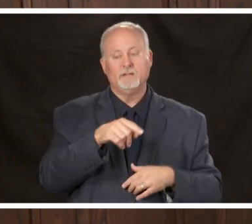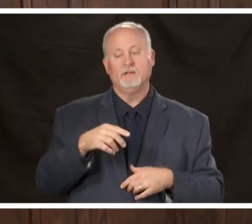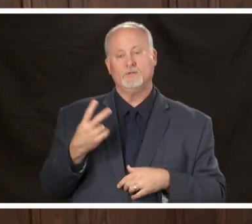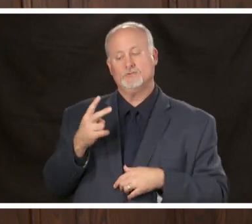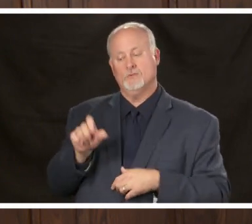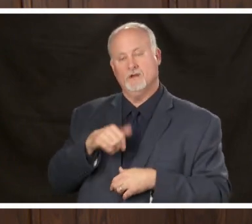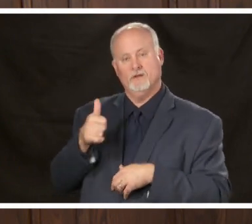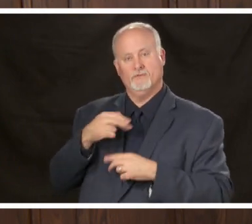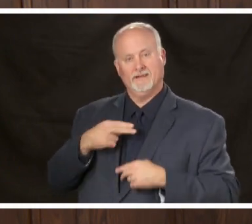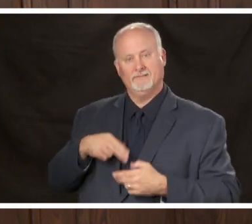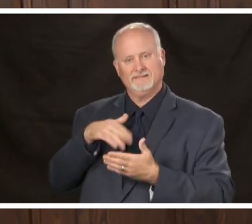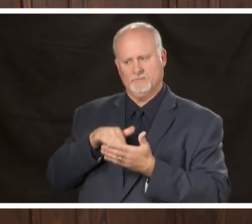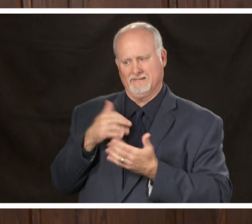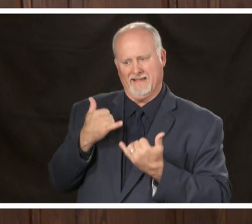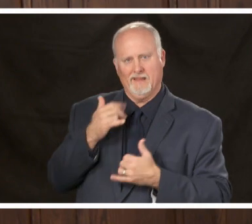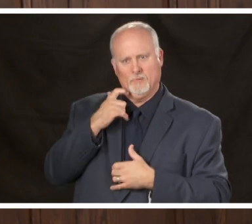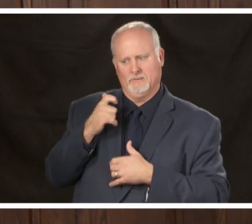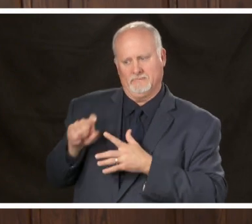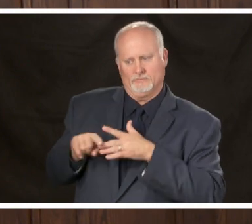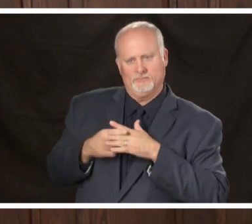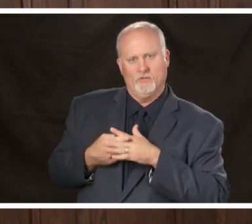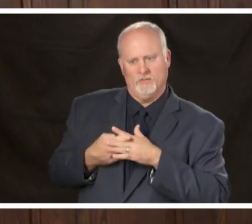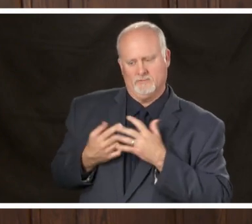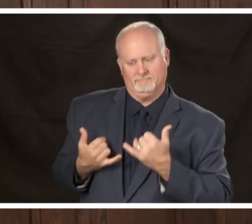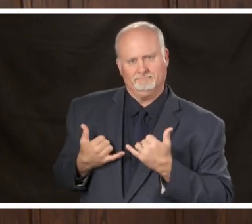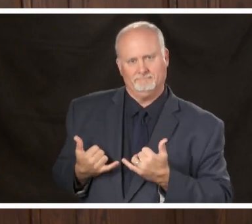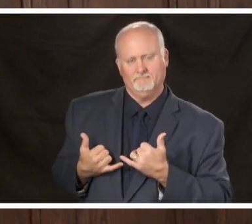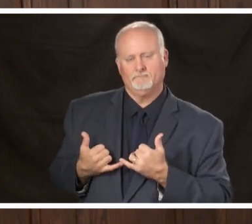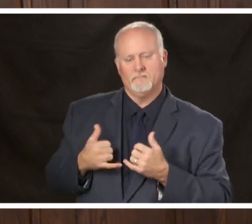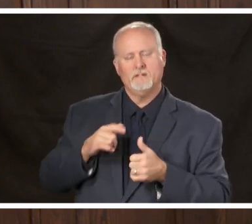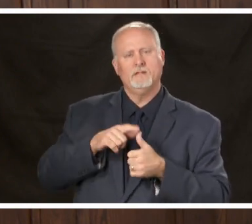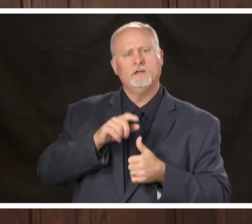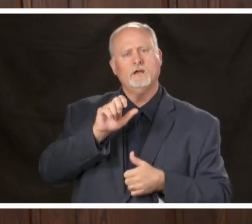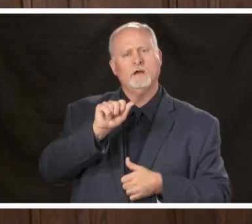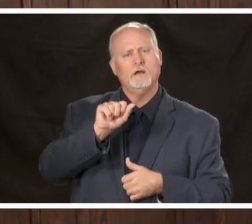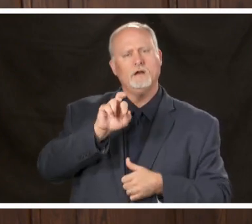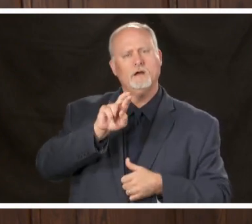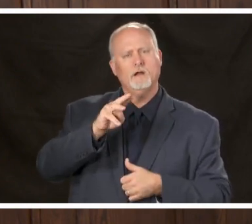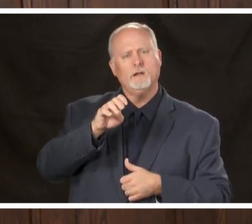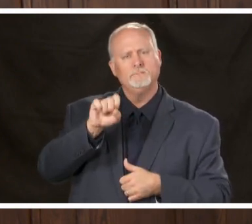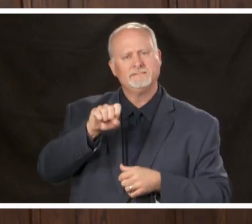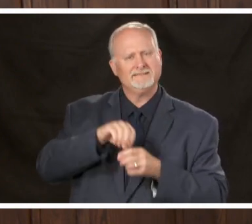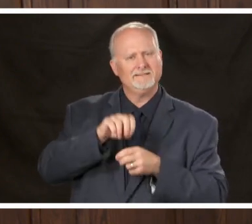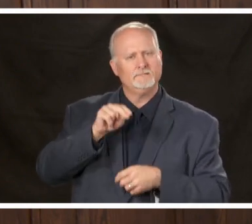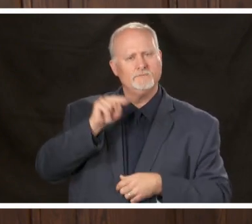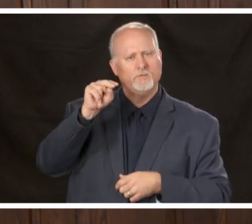centers are coming online as we speak and that's arms in north Birmingham as